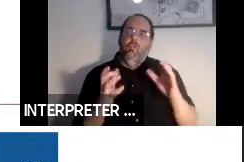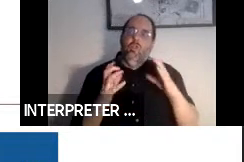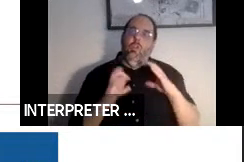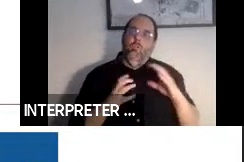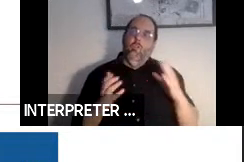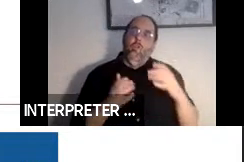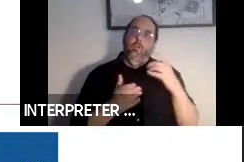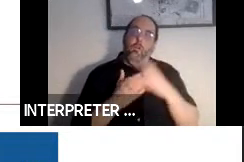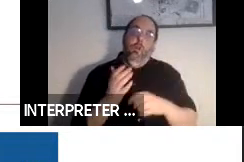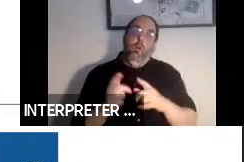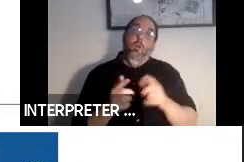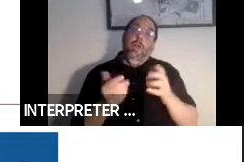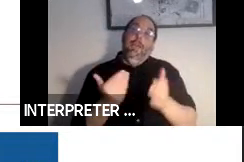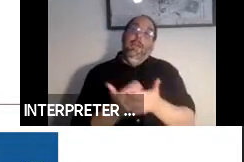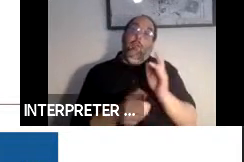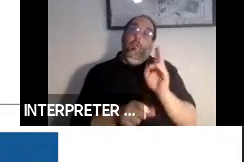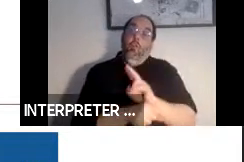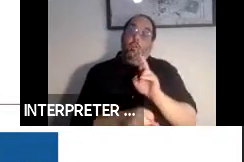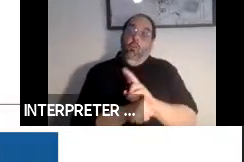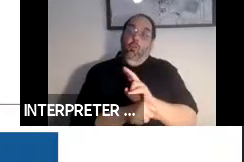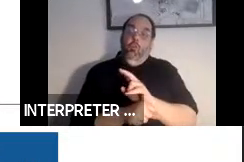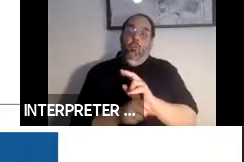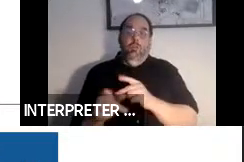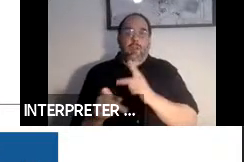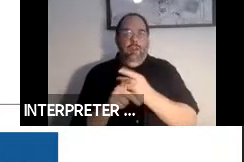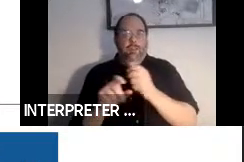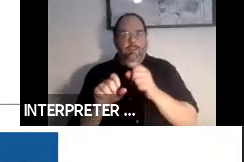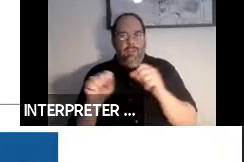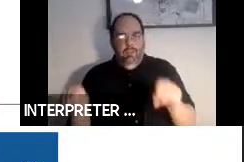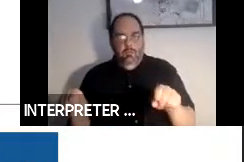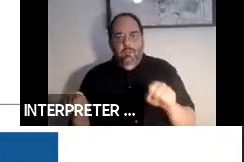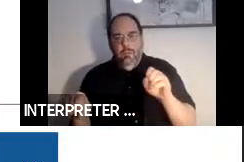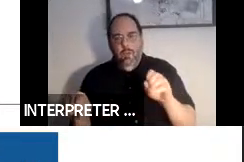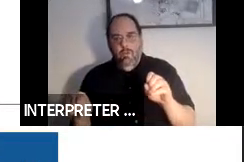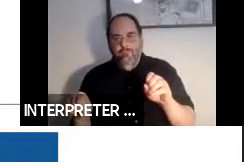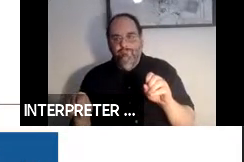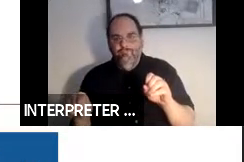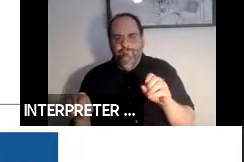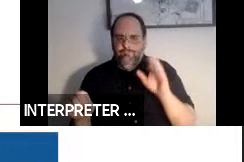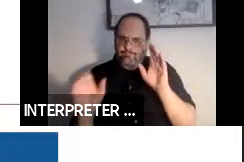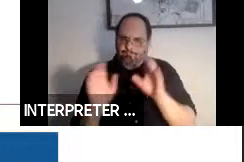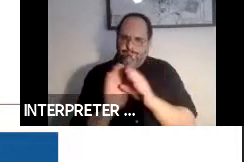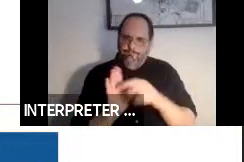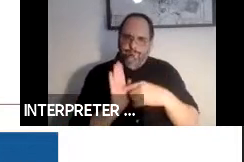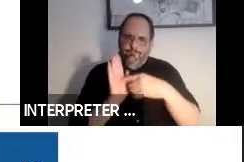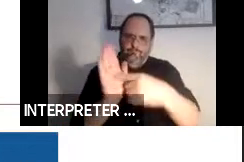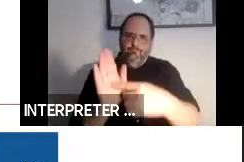make it easier to use these types of systems. So the picture here shows a transit information